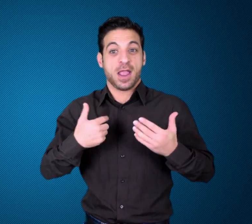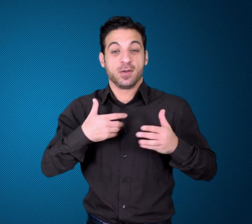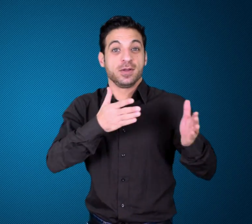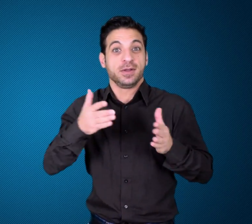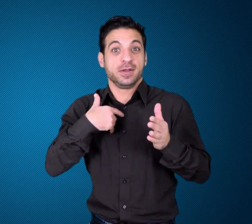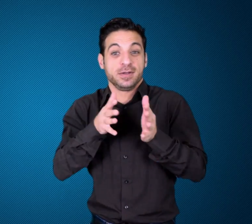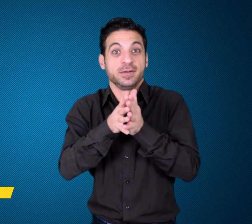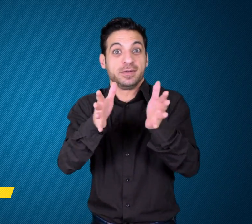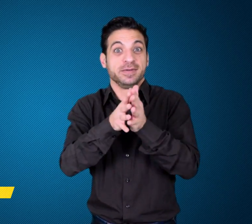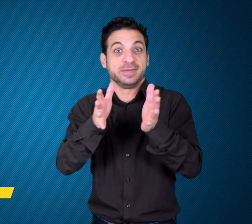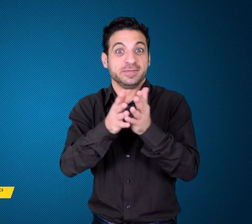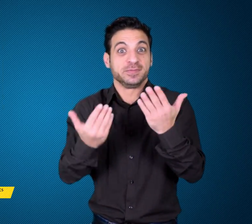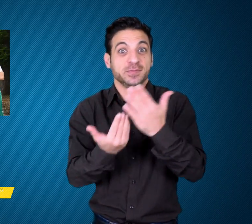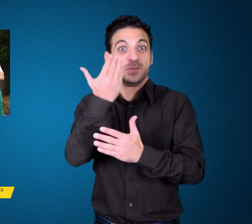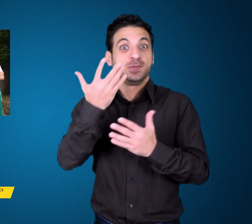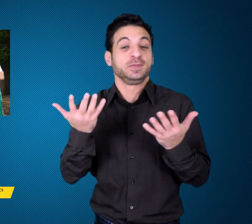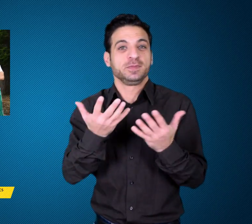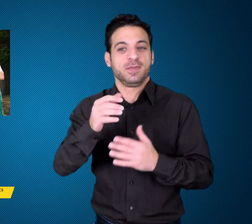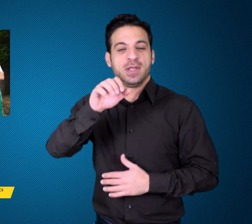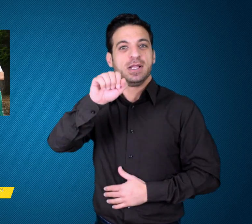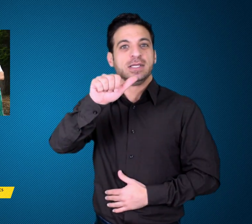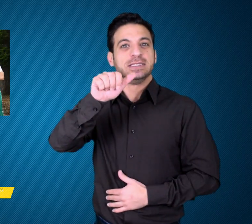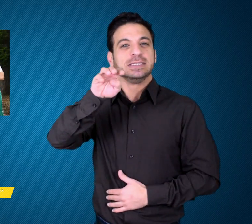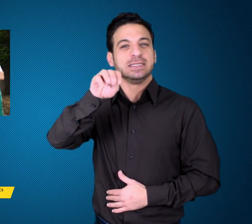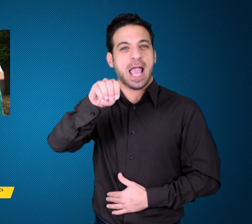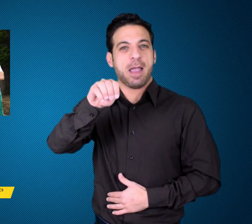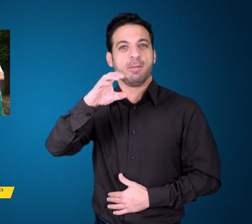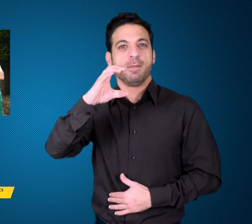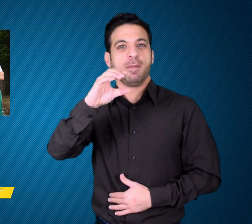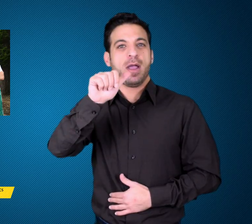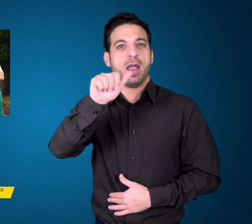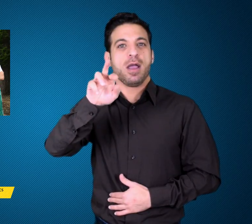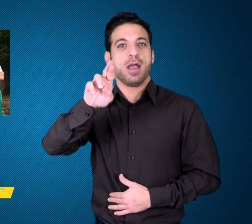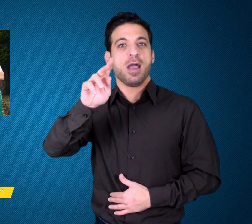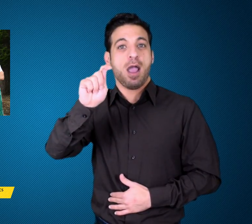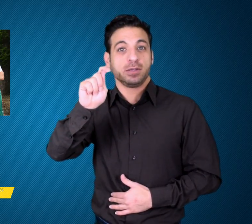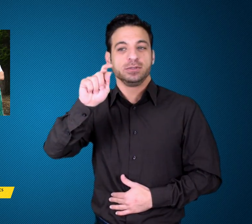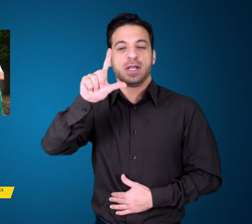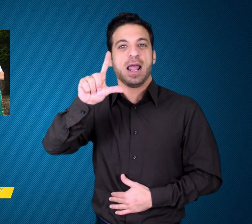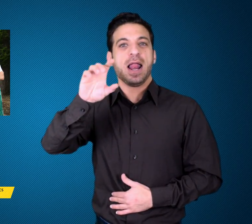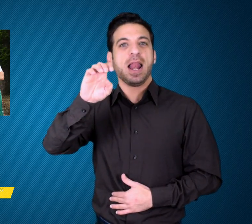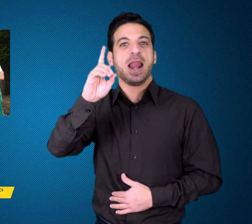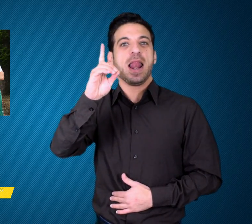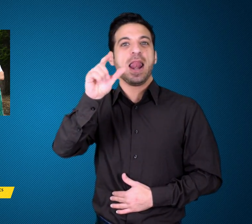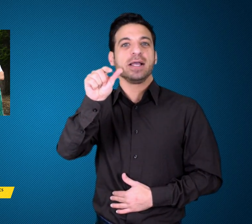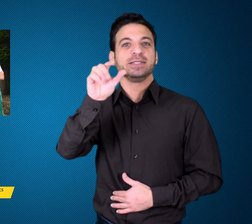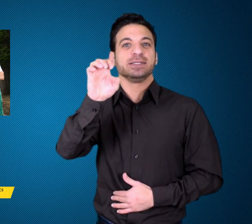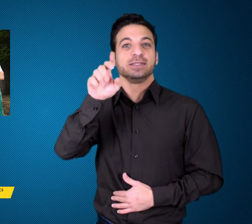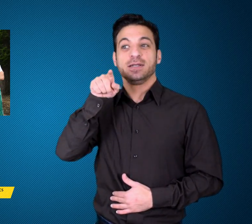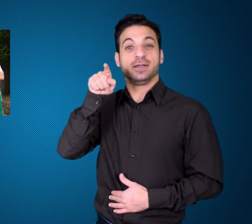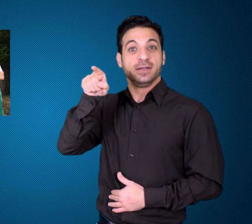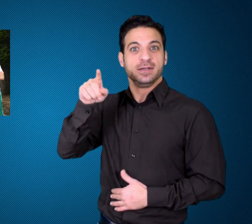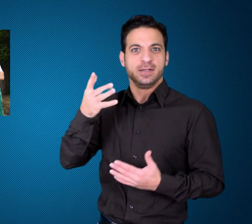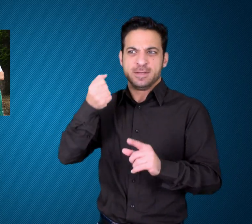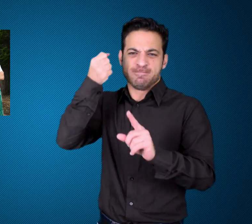Memnos: Sam Cartledge Protests